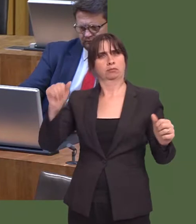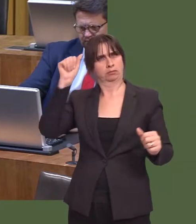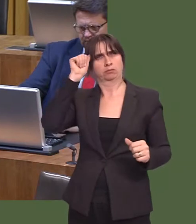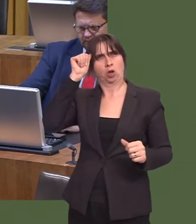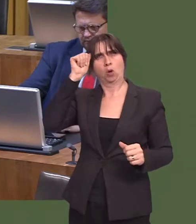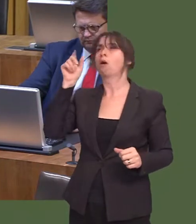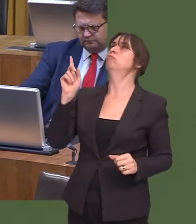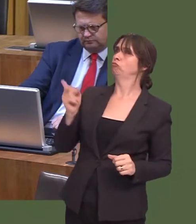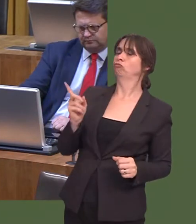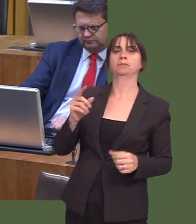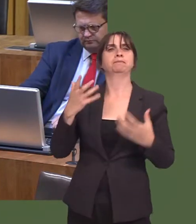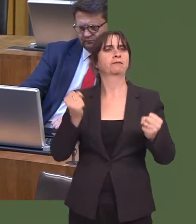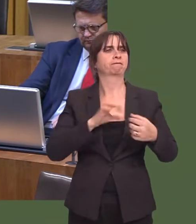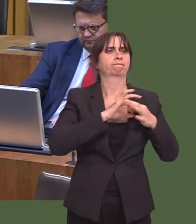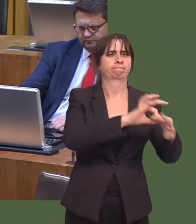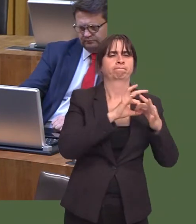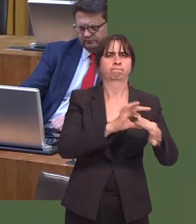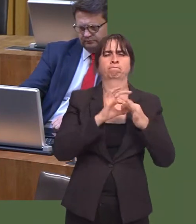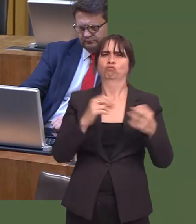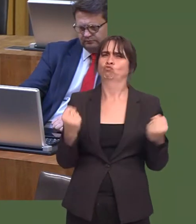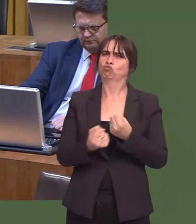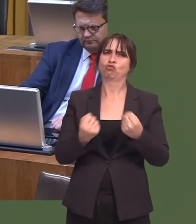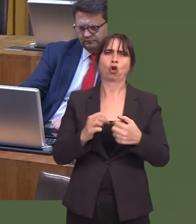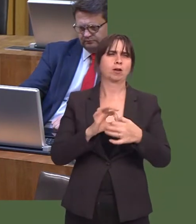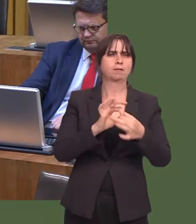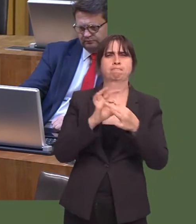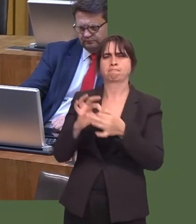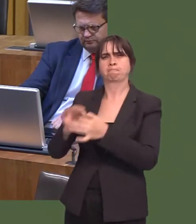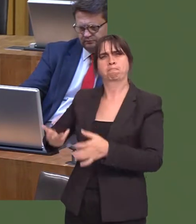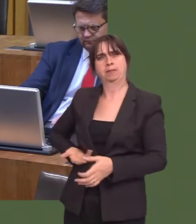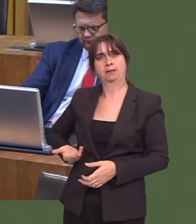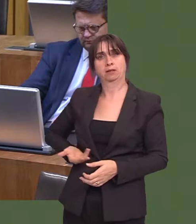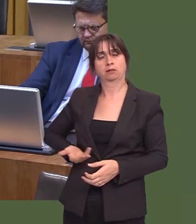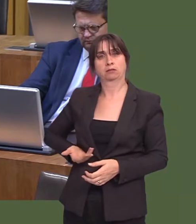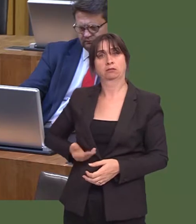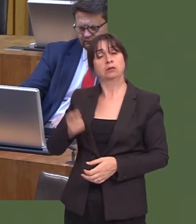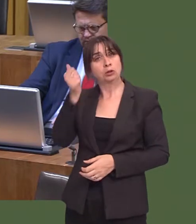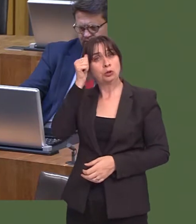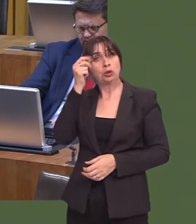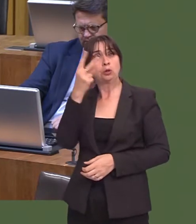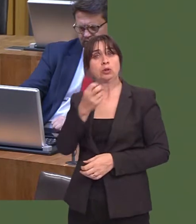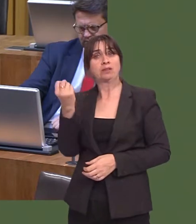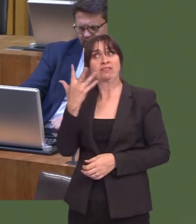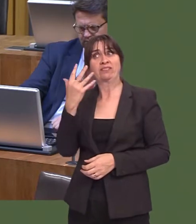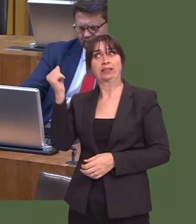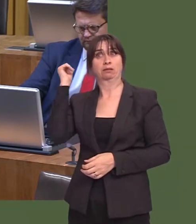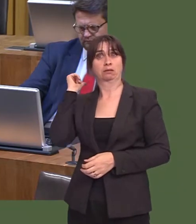see those links strengthened. They knew the changes were coming in 2015, but, despite that, of course, local authorities